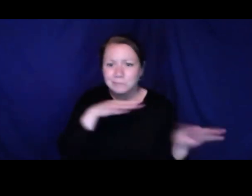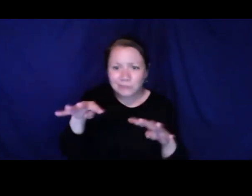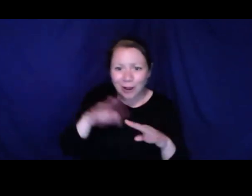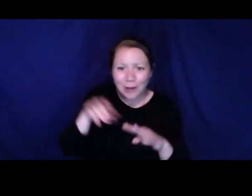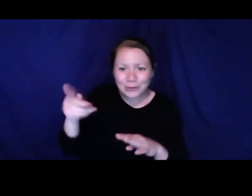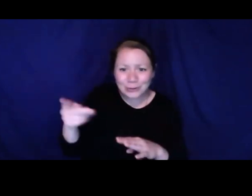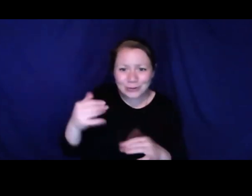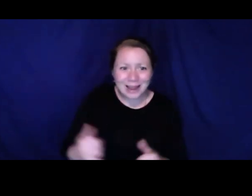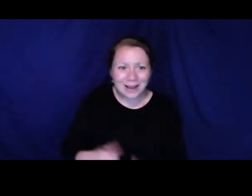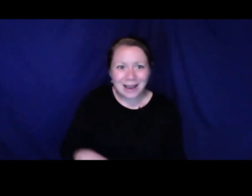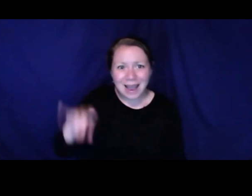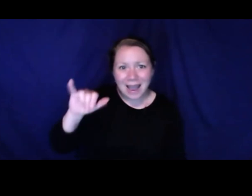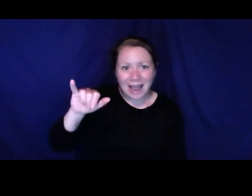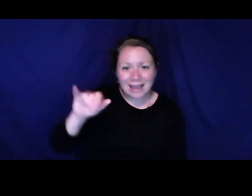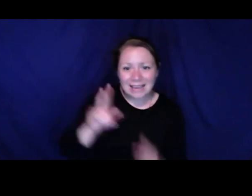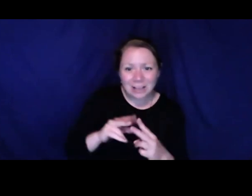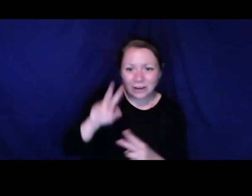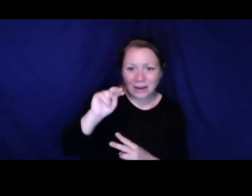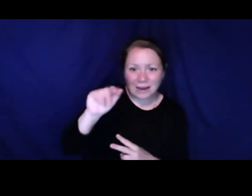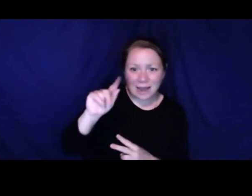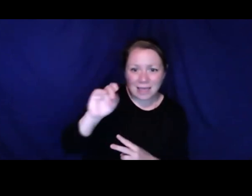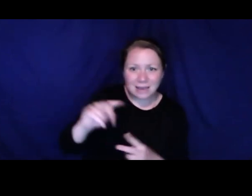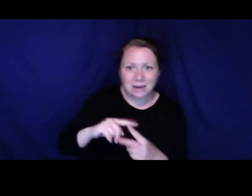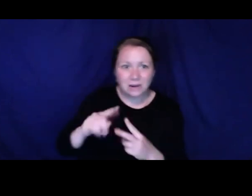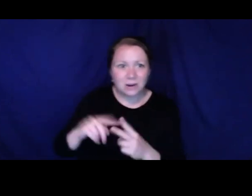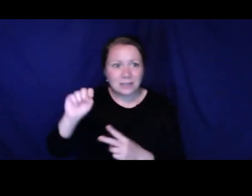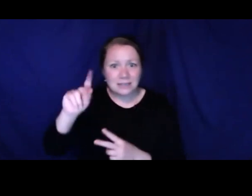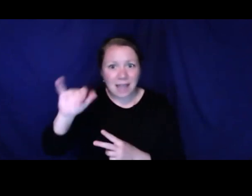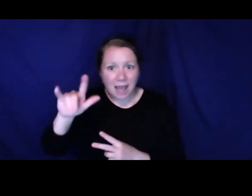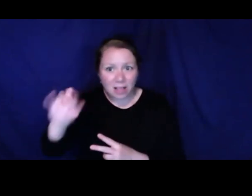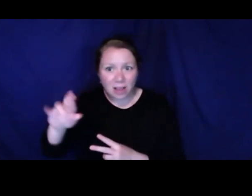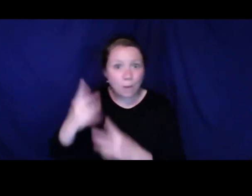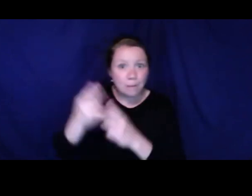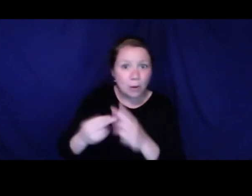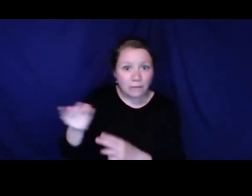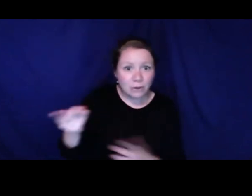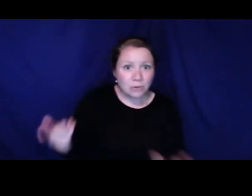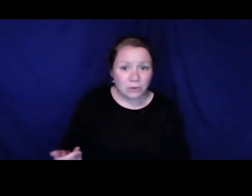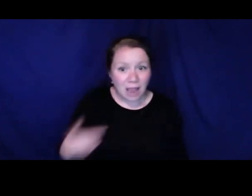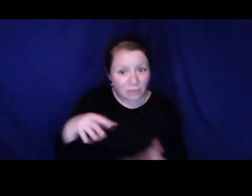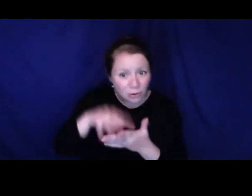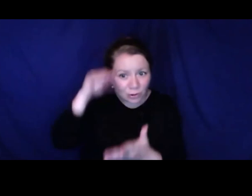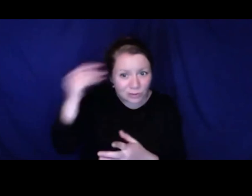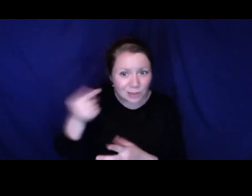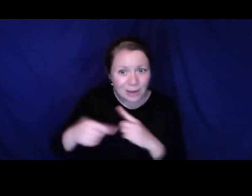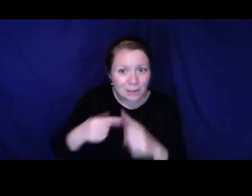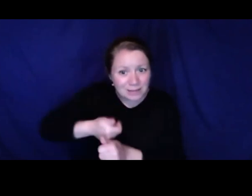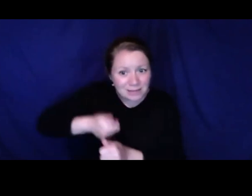Do you want to say something? The two of you. I am putting you on the spot.